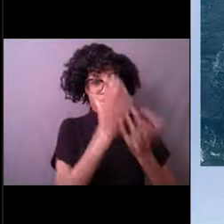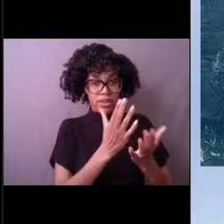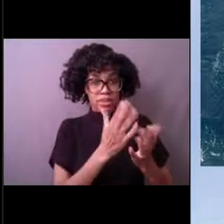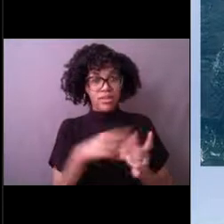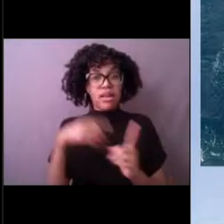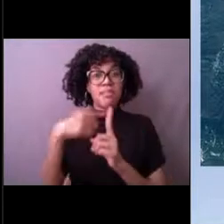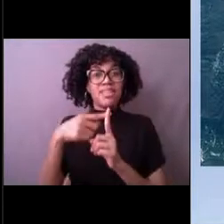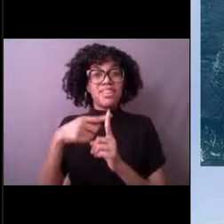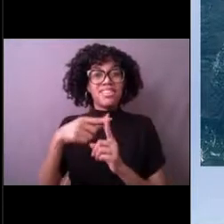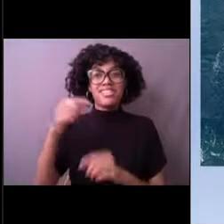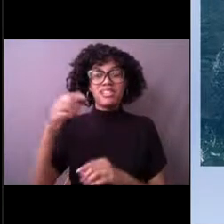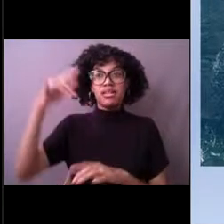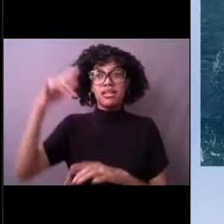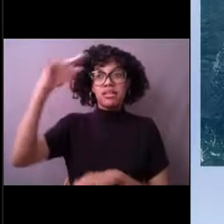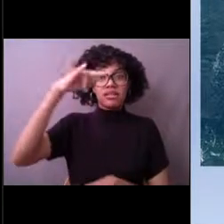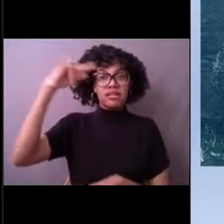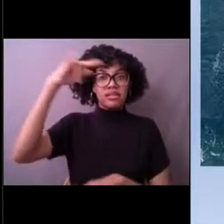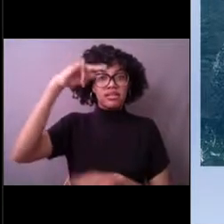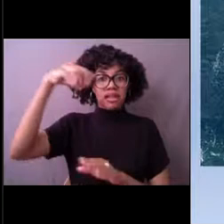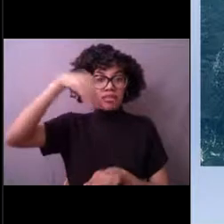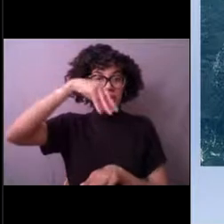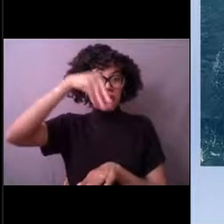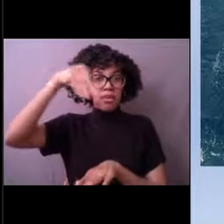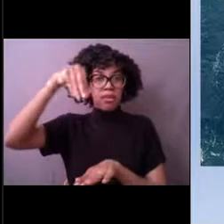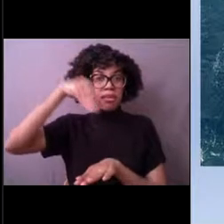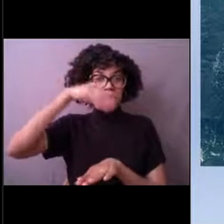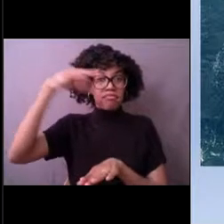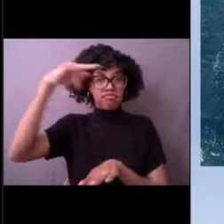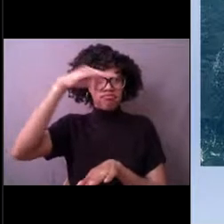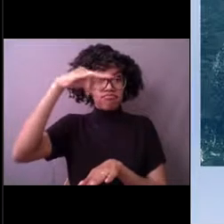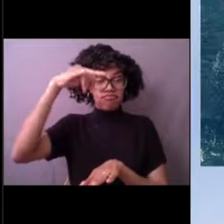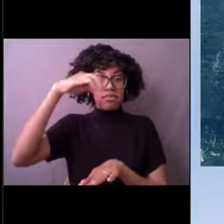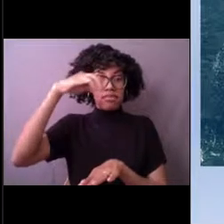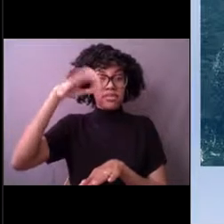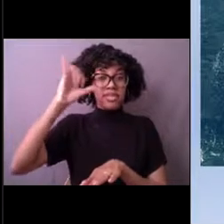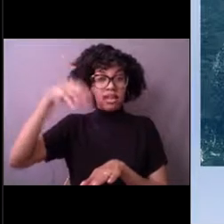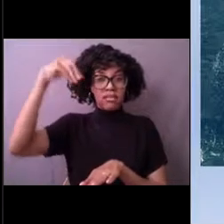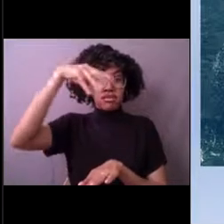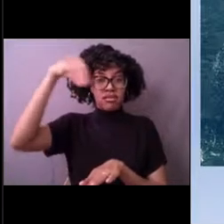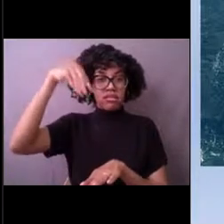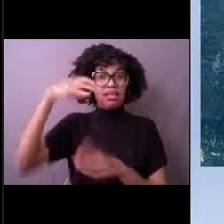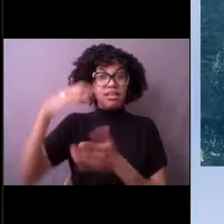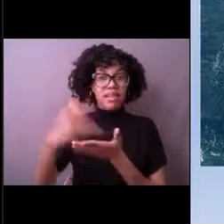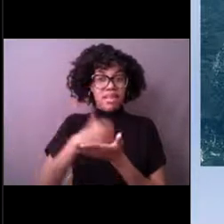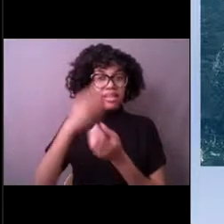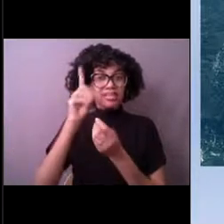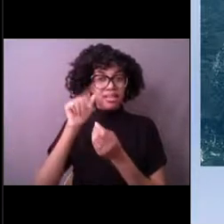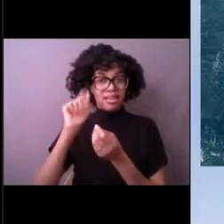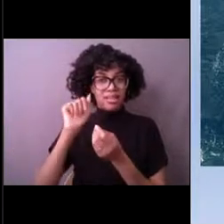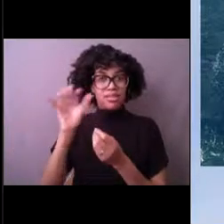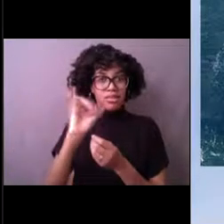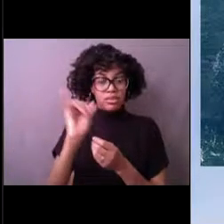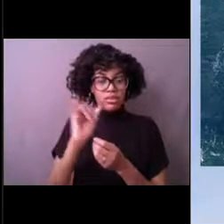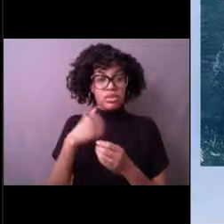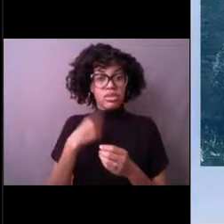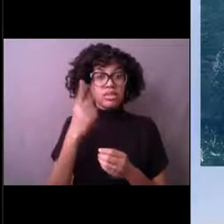or you can add the observations from the buoy to a model, and you'll get what we see on the right hand side of the screen,